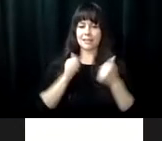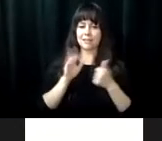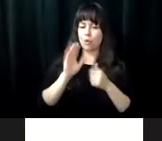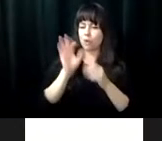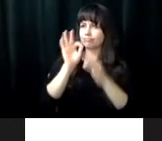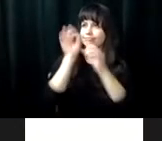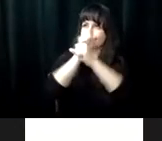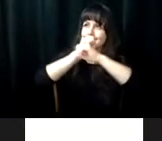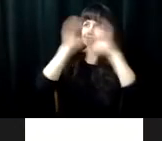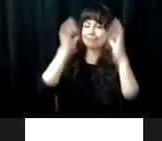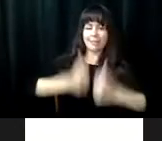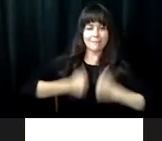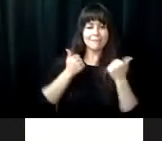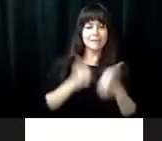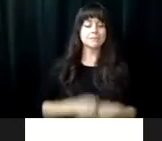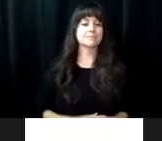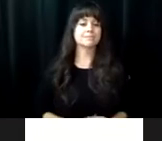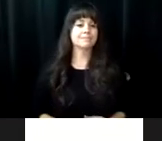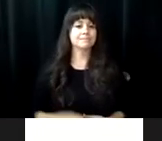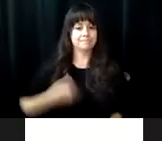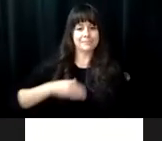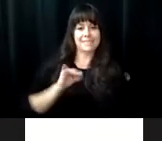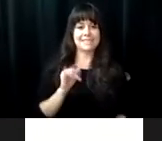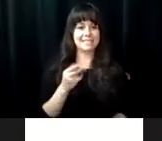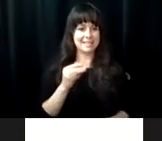go confidently in the direction of your dreams. Live the life